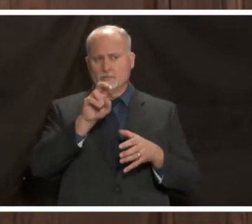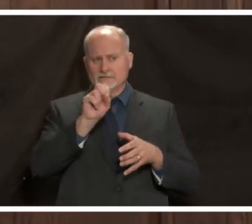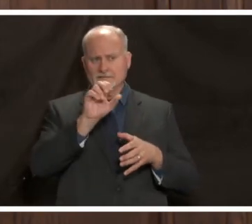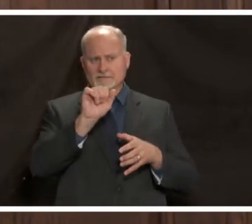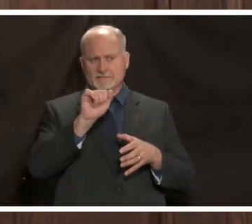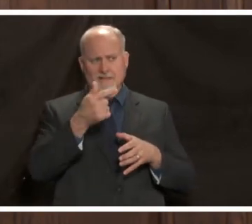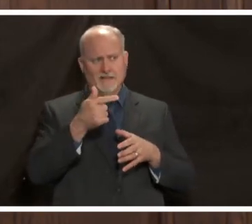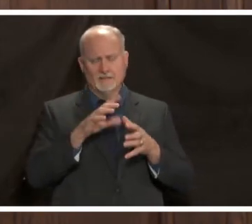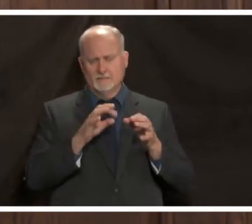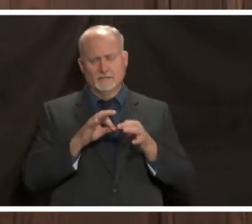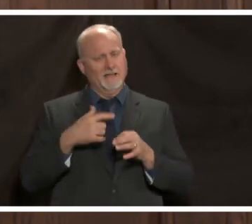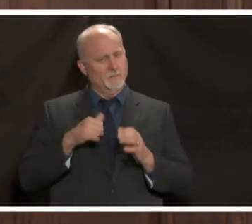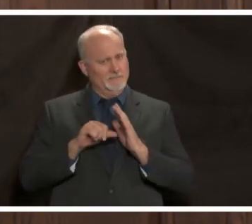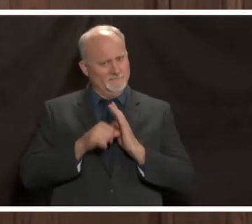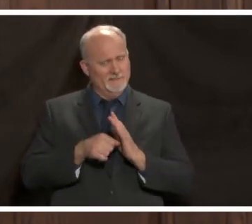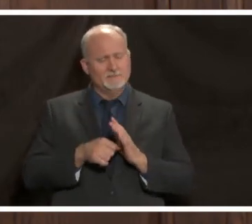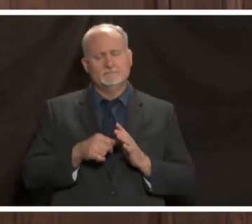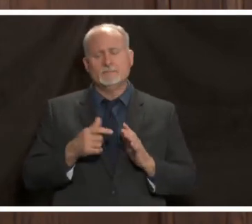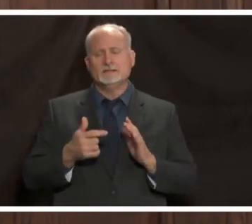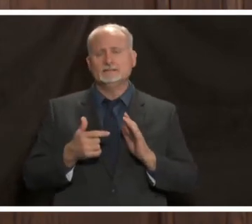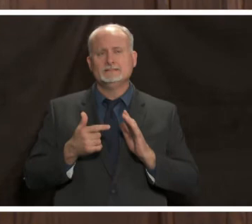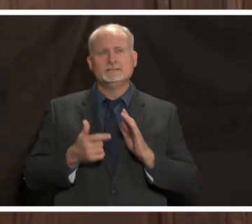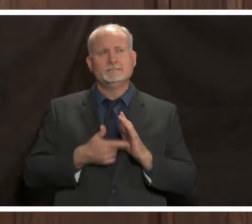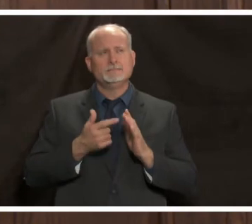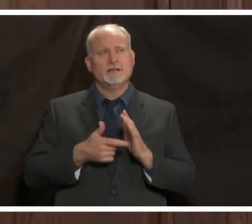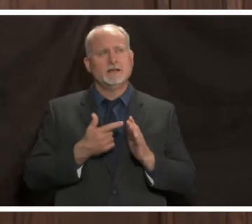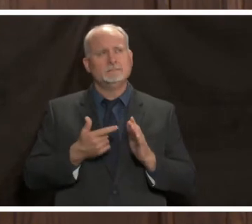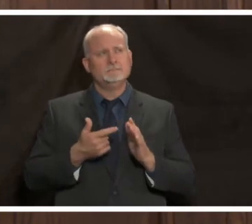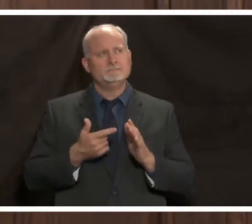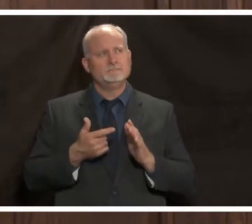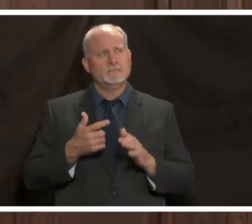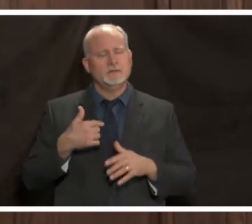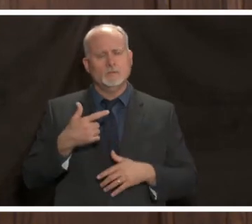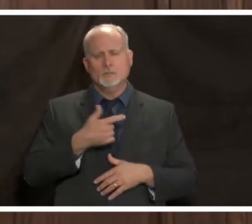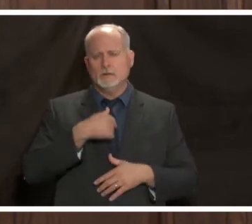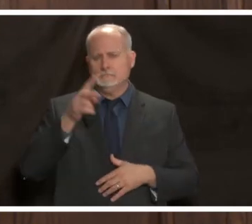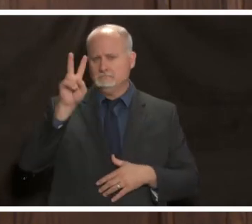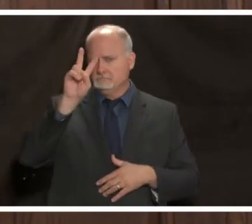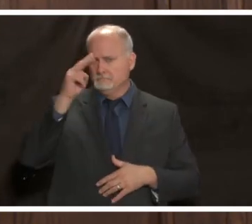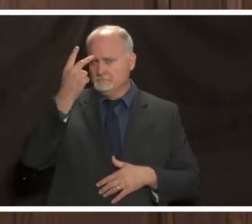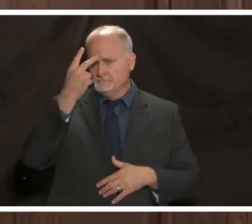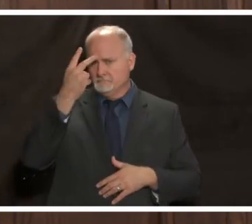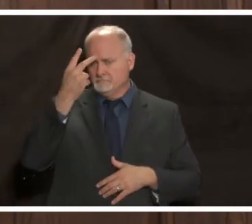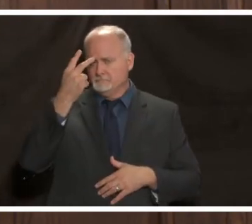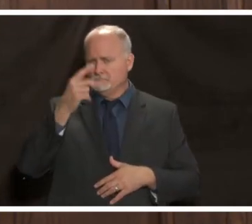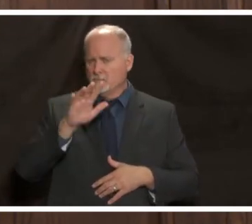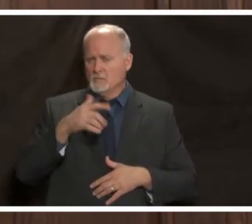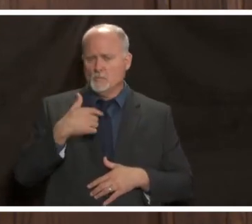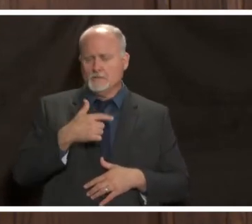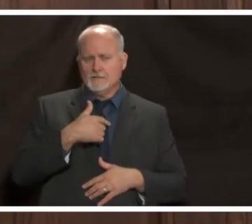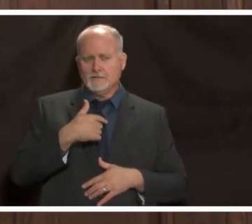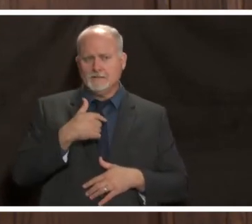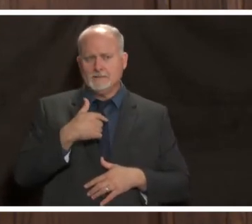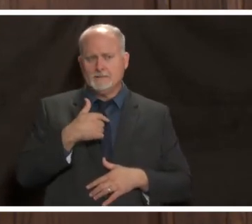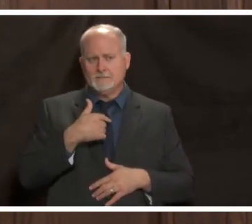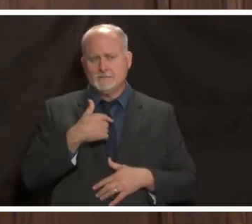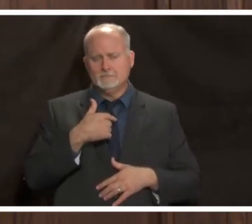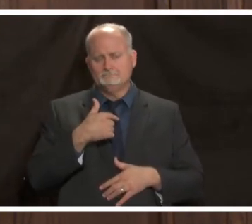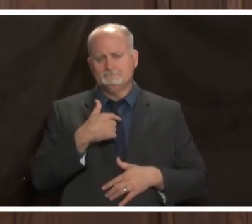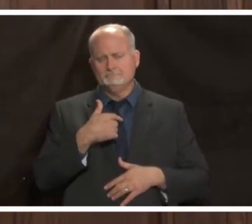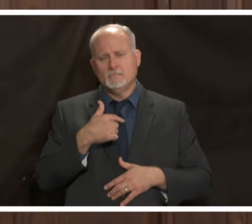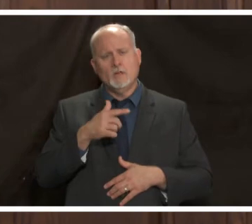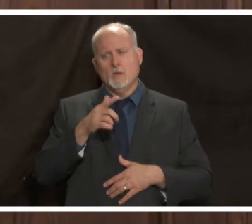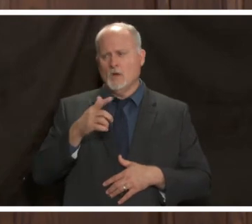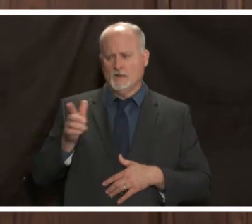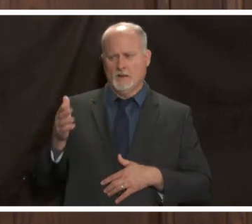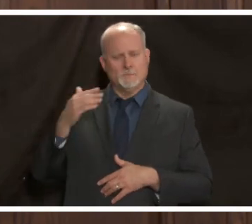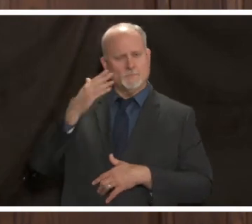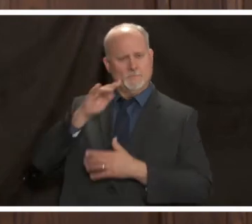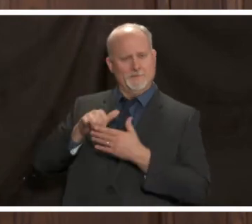to re-emphasize that i think sometimes we mistake or mistakenly equate familiarity with people like